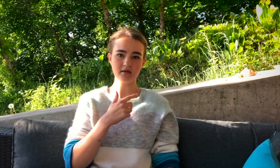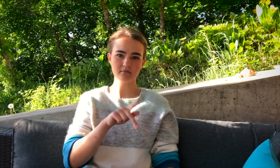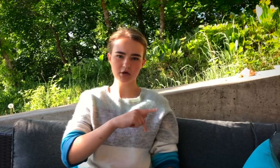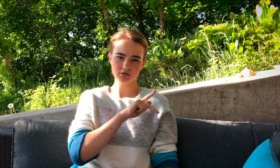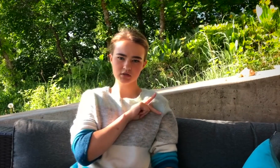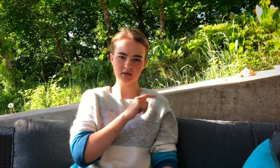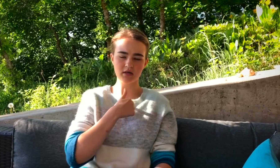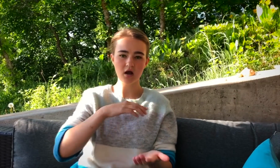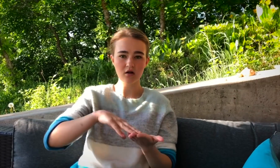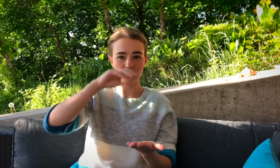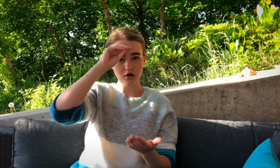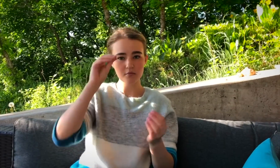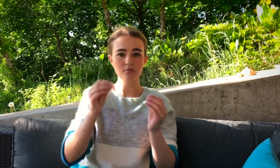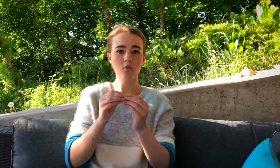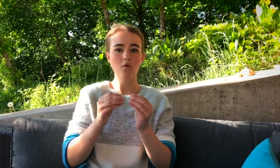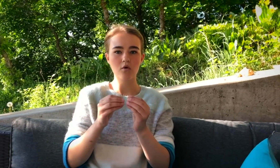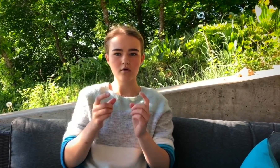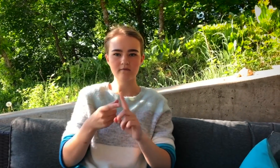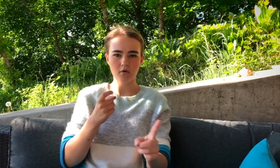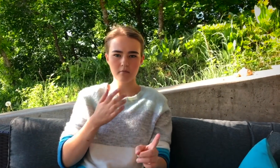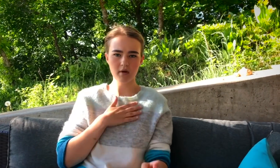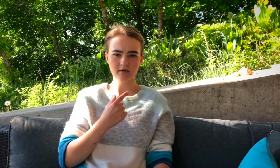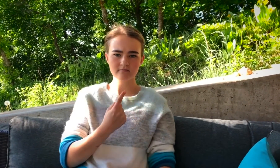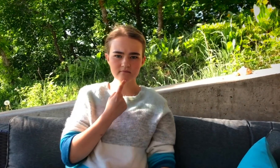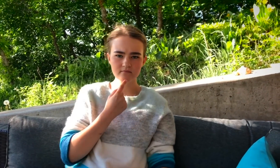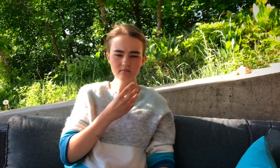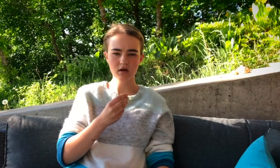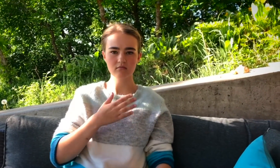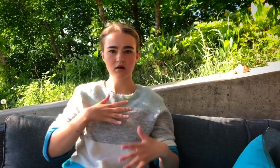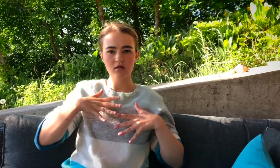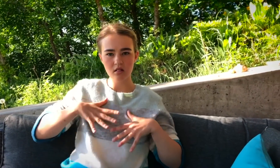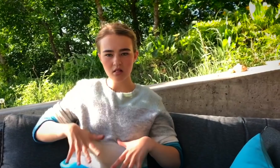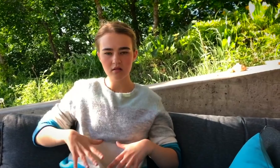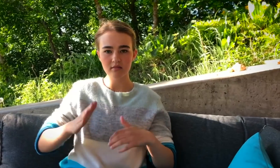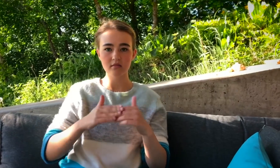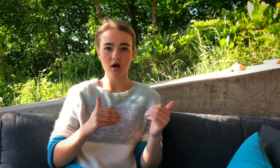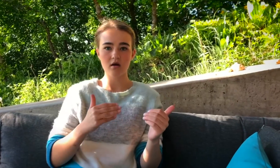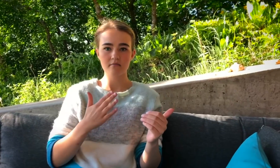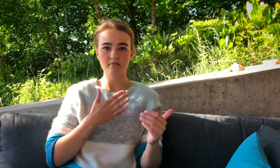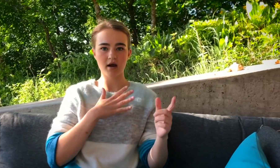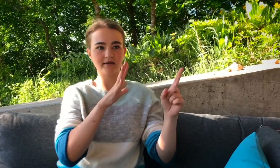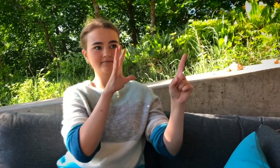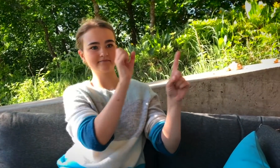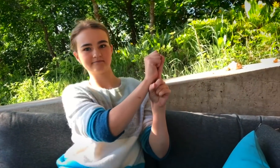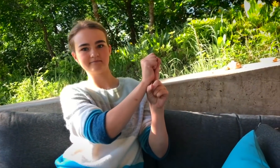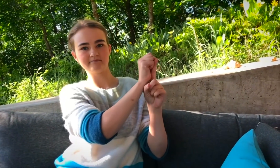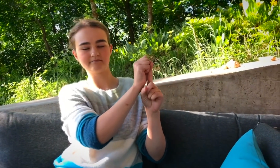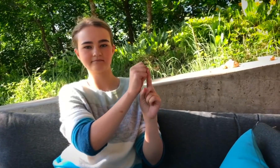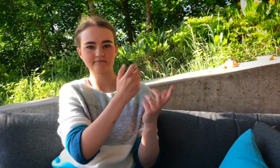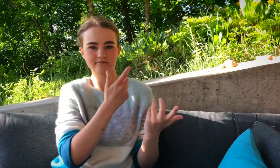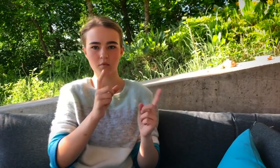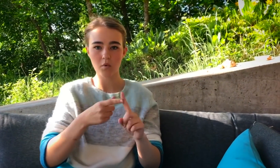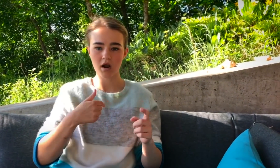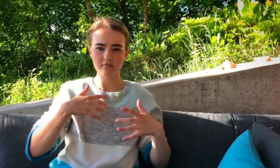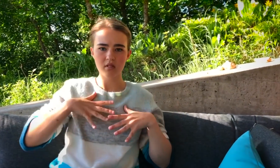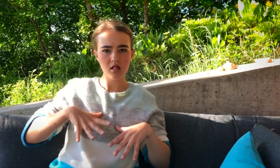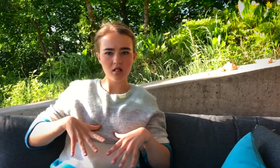BUT FOR ME PERSONALLY, I LEARN MORE FROM DISAPPOINTMENT AND SADNESS THAN FROM MY ACHIEVEMENTS.